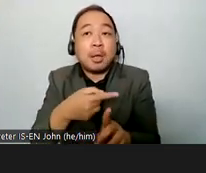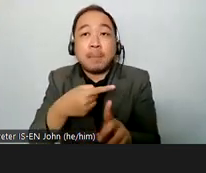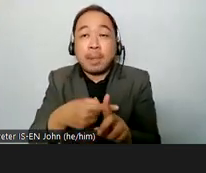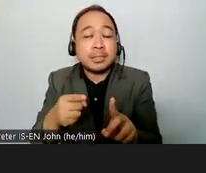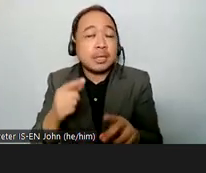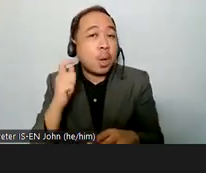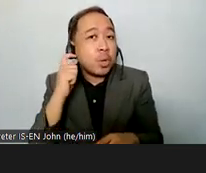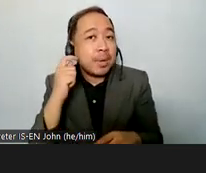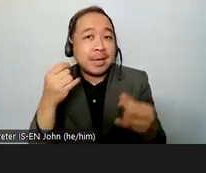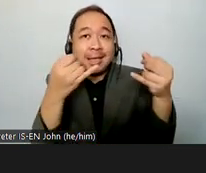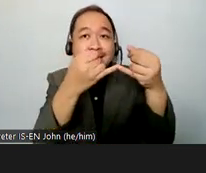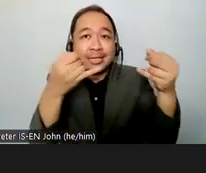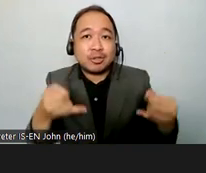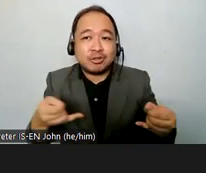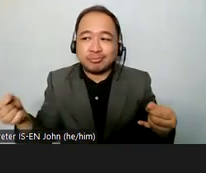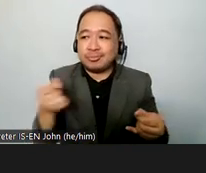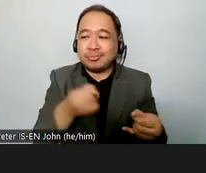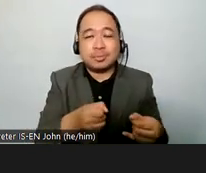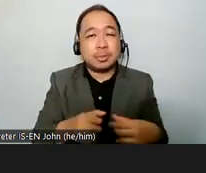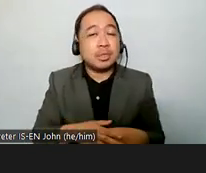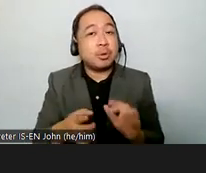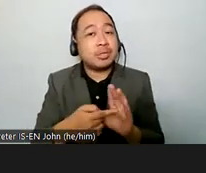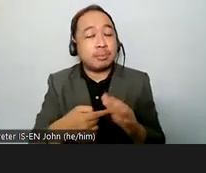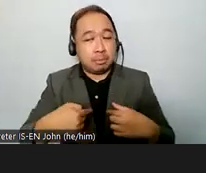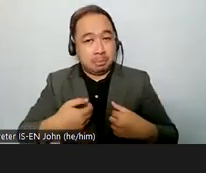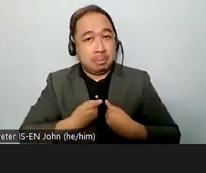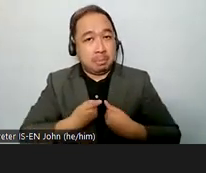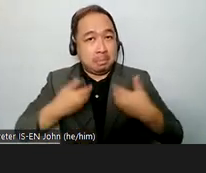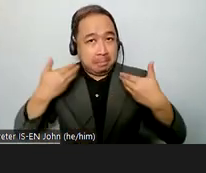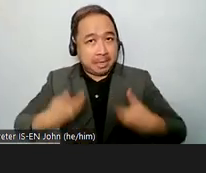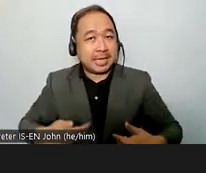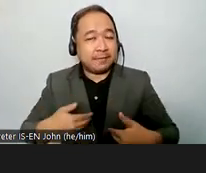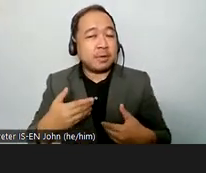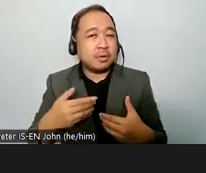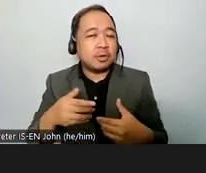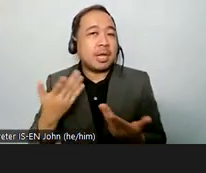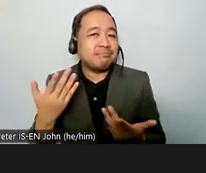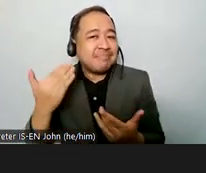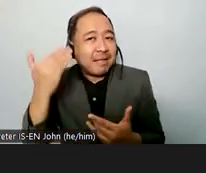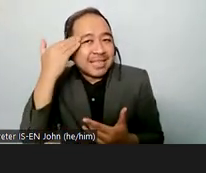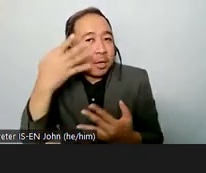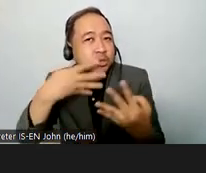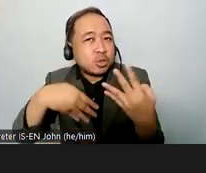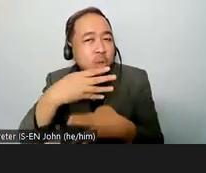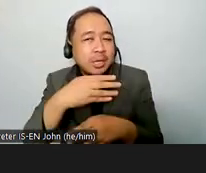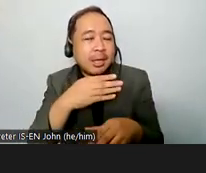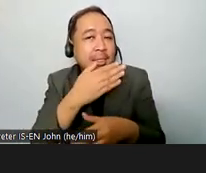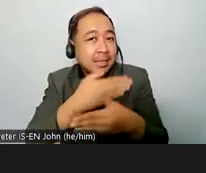with psychosocial disabilities myself this is the issue that i think is not yet enough you know